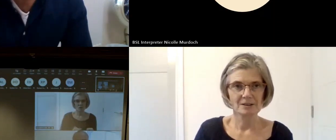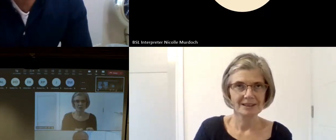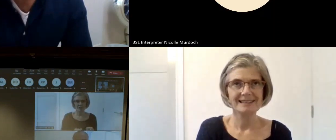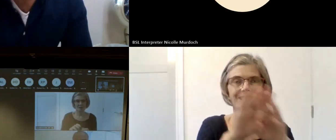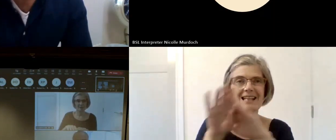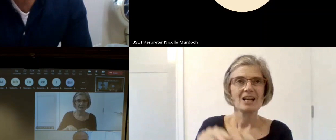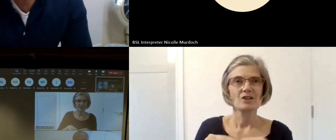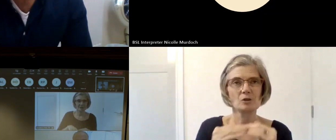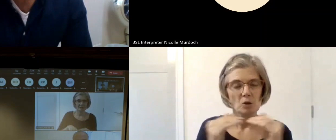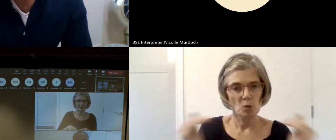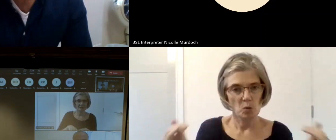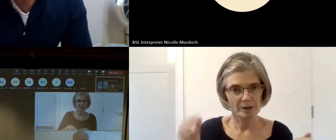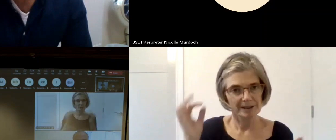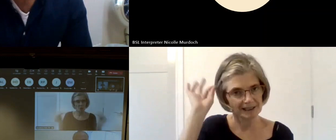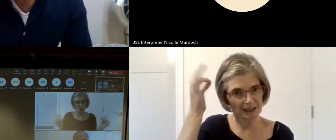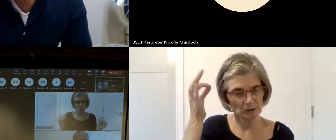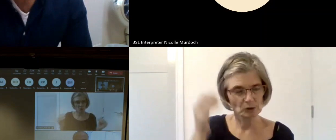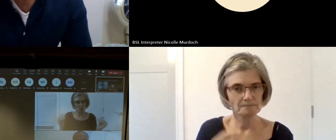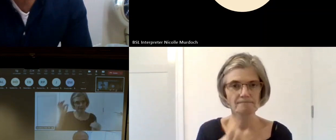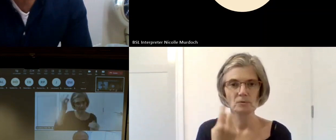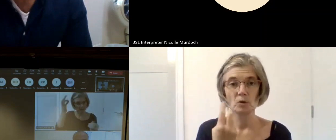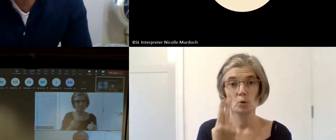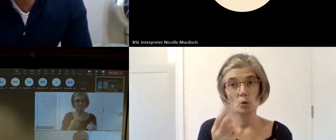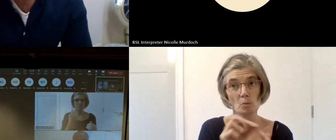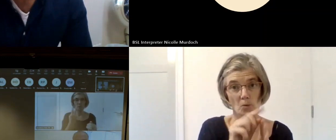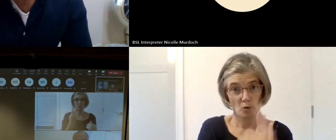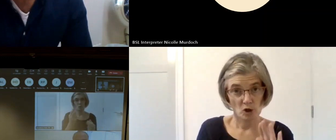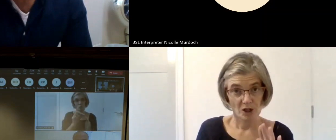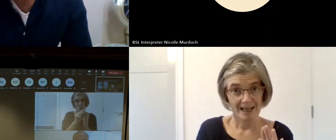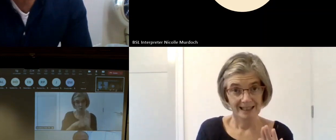two hat projects there one looking at supporting historic environment Scotland with the recruiting